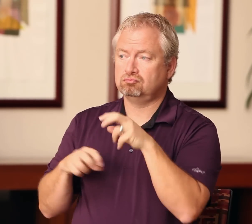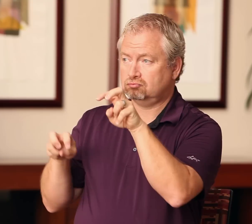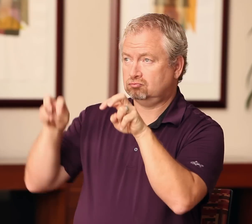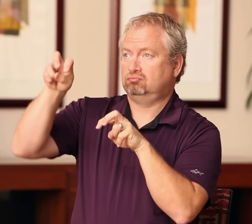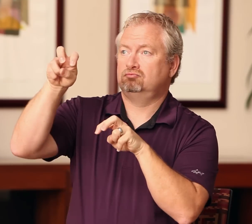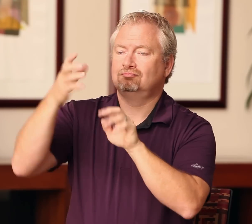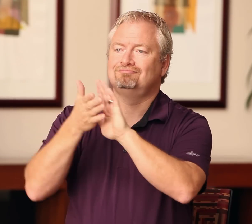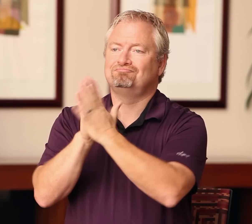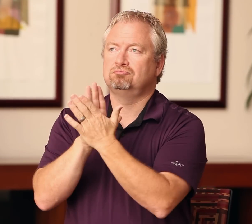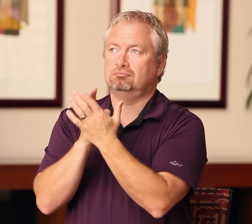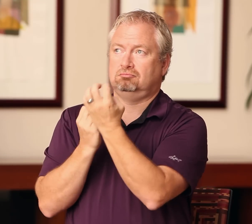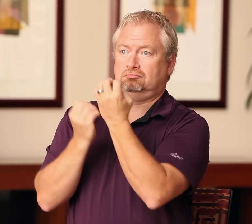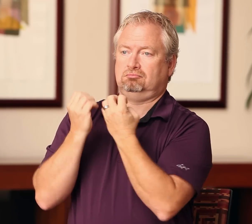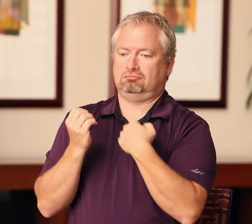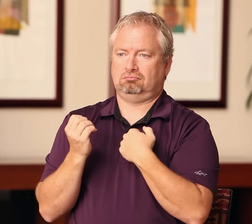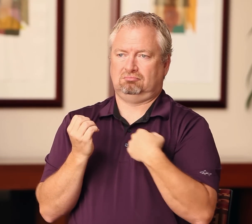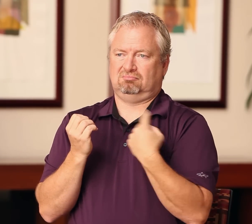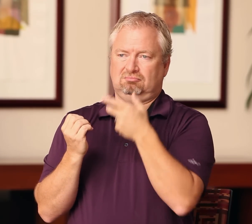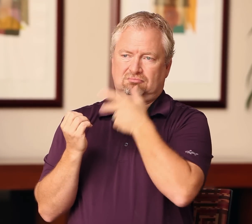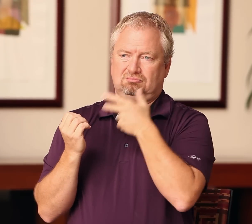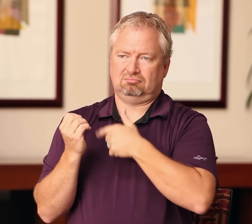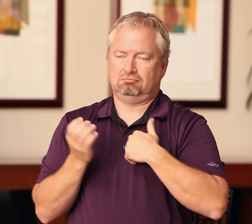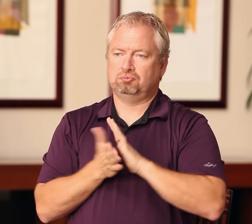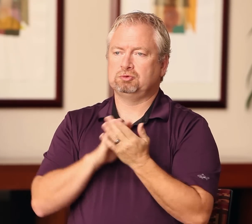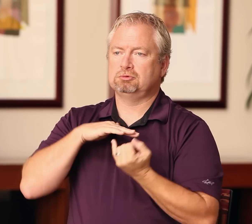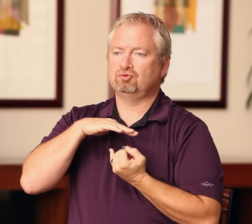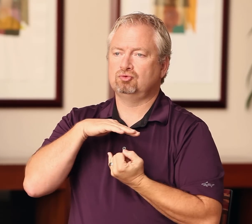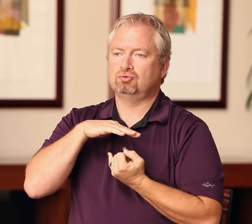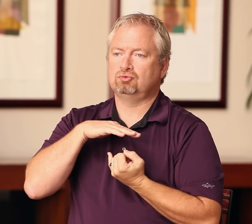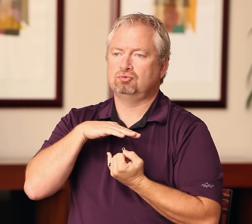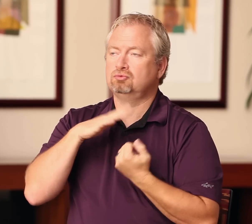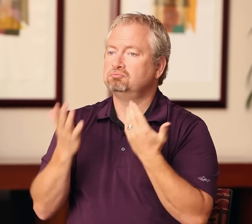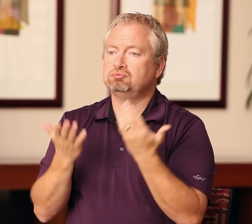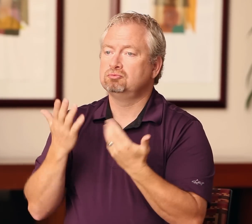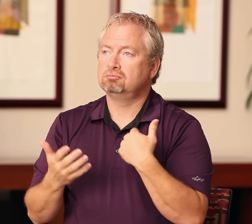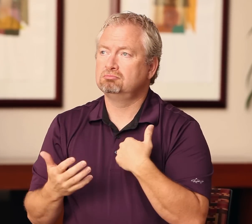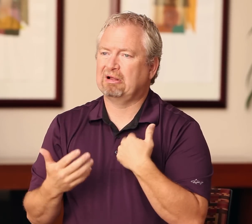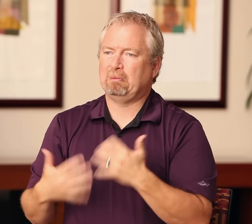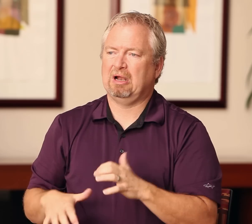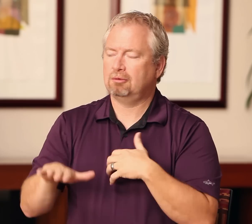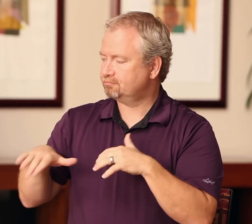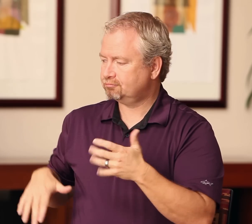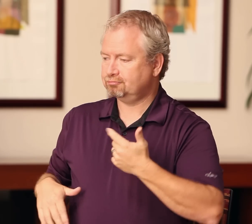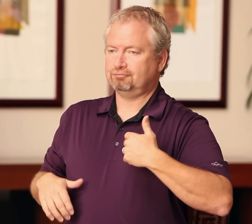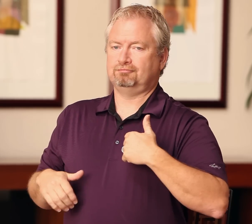It might be that in positions of authority, hearing interpreters will not be evaluated by anyone, so they feel self-confident about their skills. That’s one possibility.